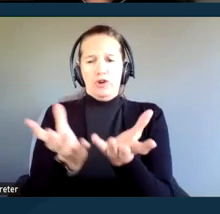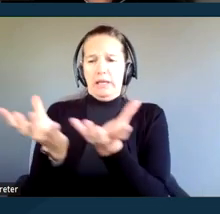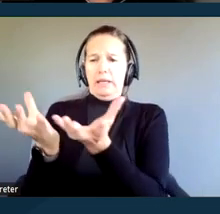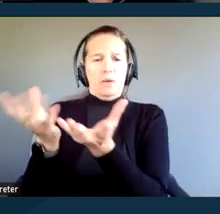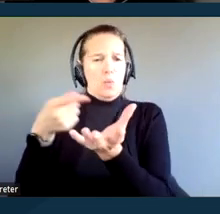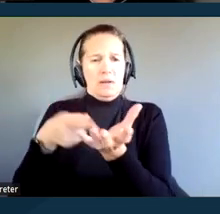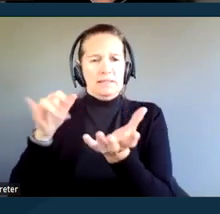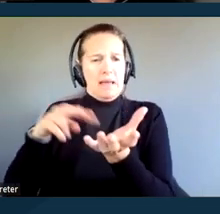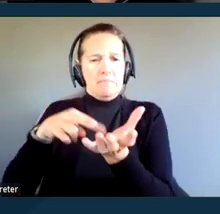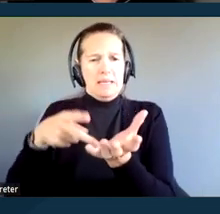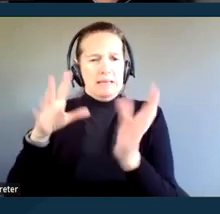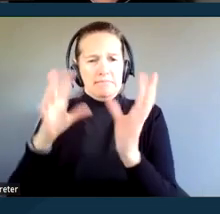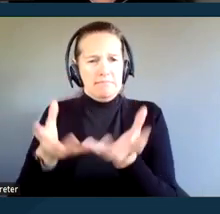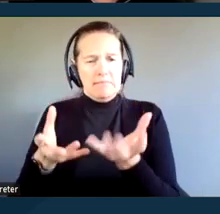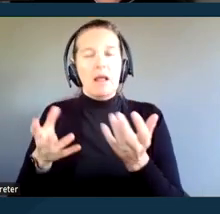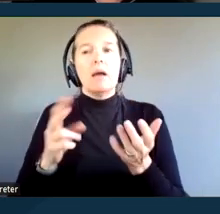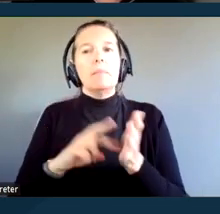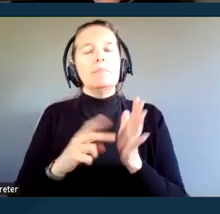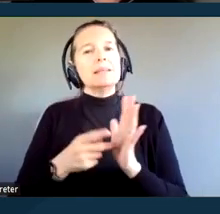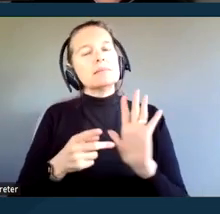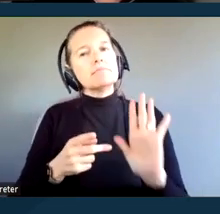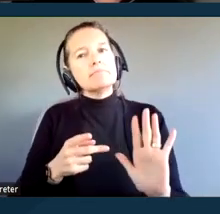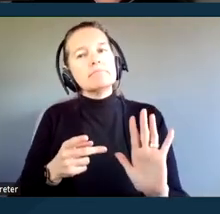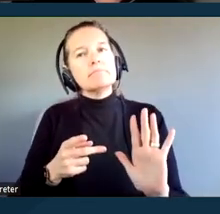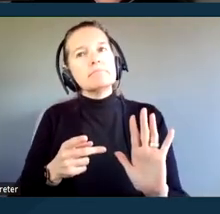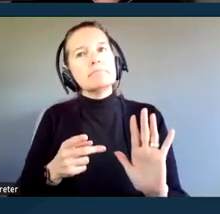It means that they do not necessarily have to make sure that